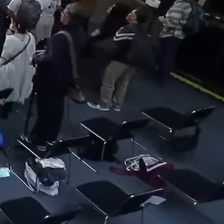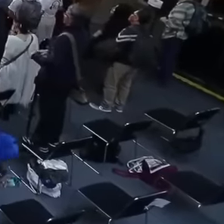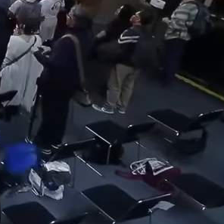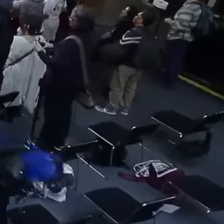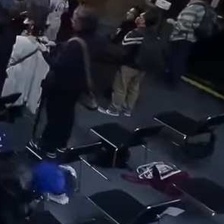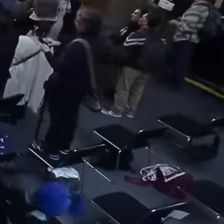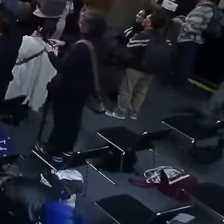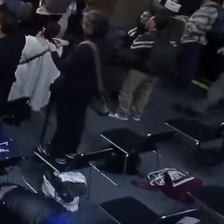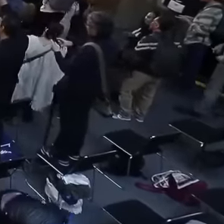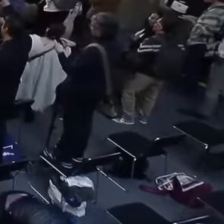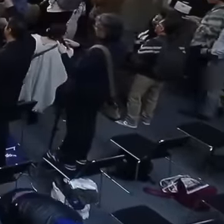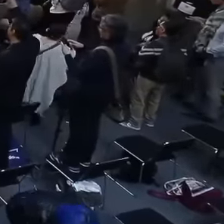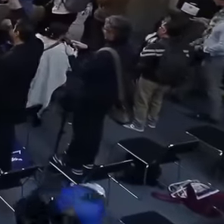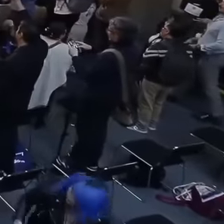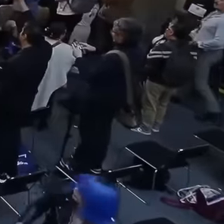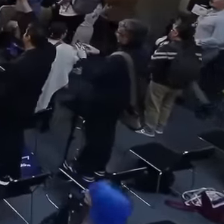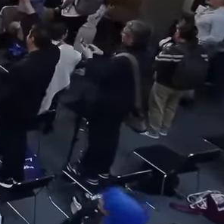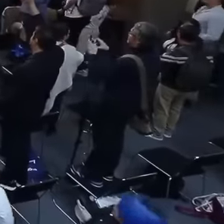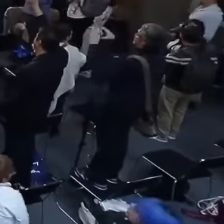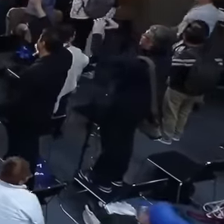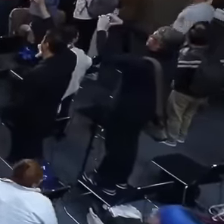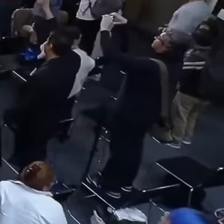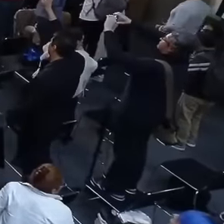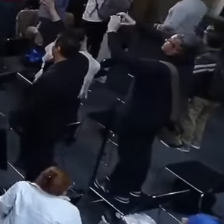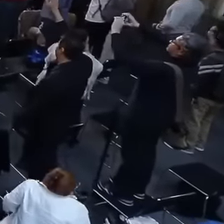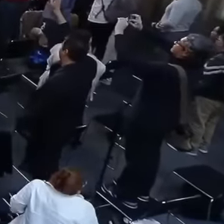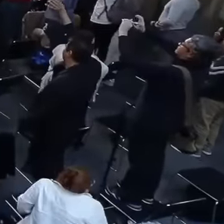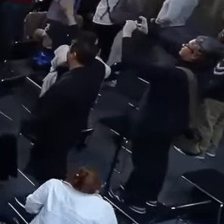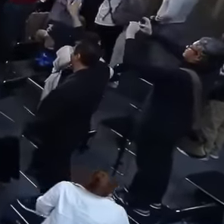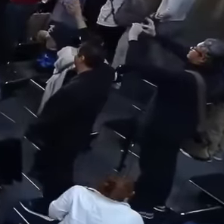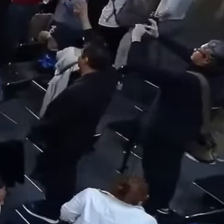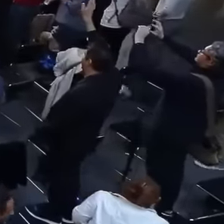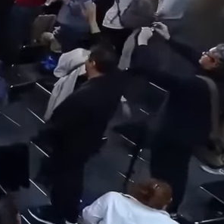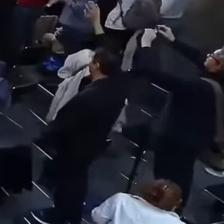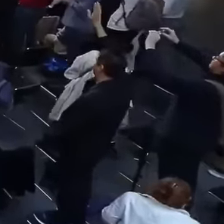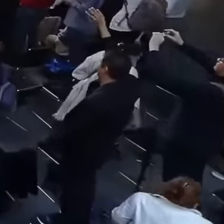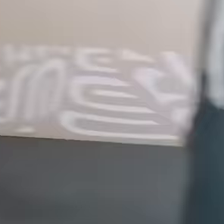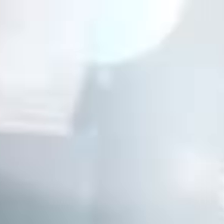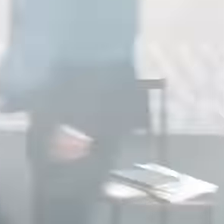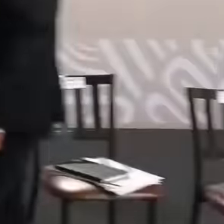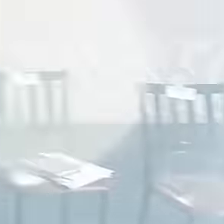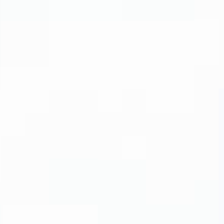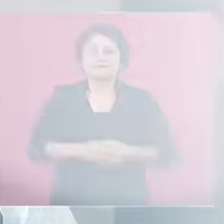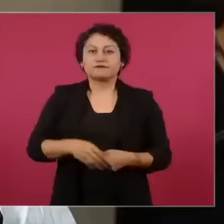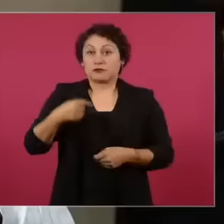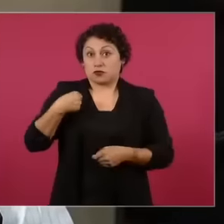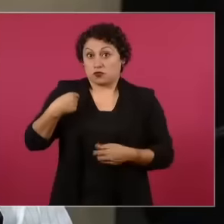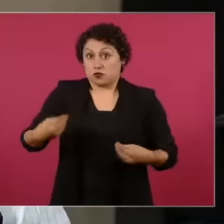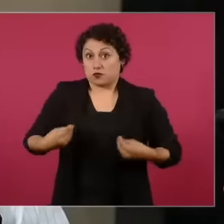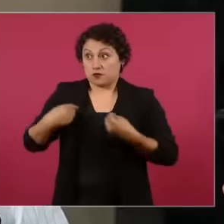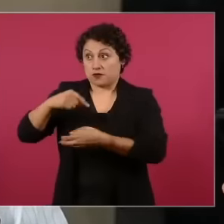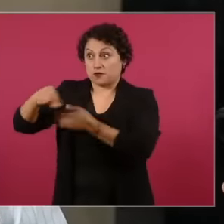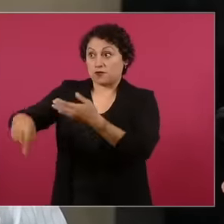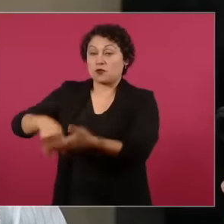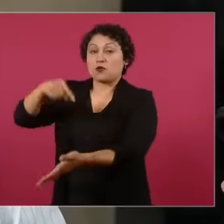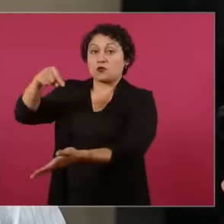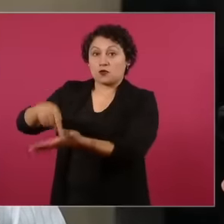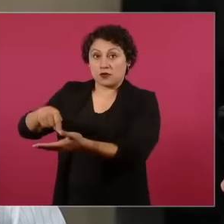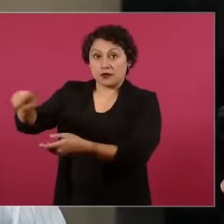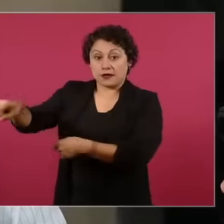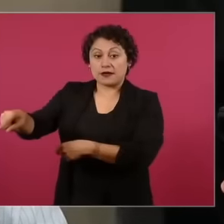brings a lot of hope to their people and Nations in this space a journalist from Peru begs